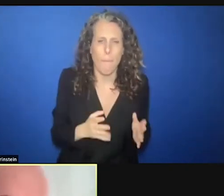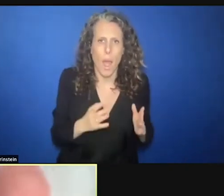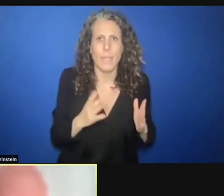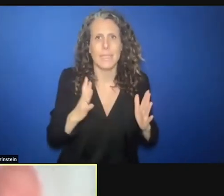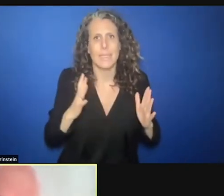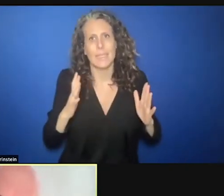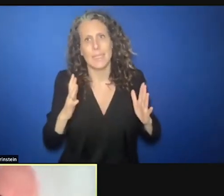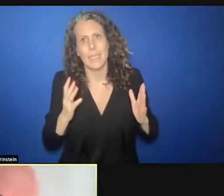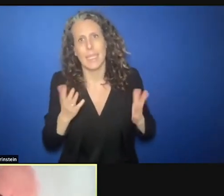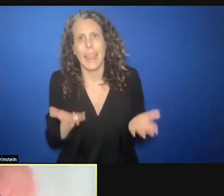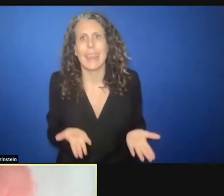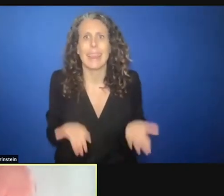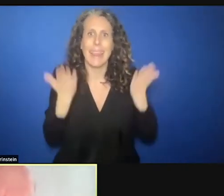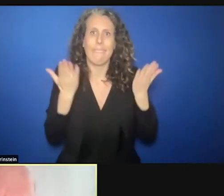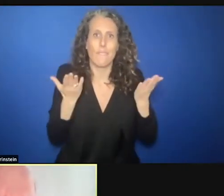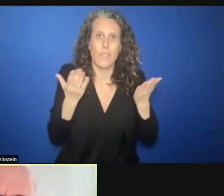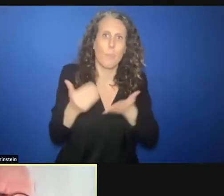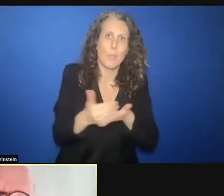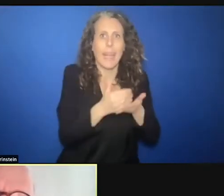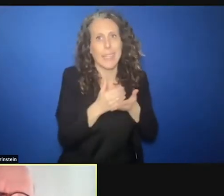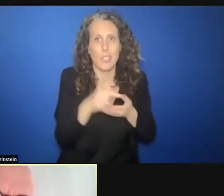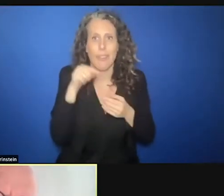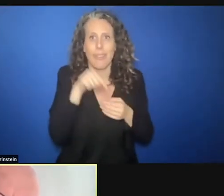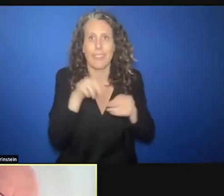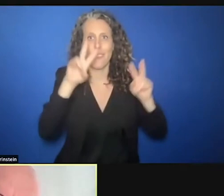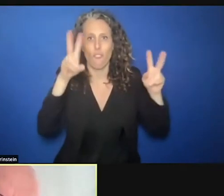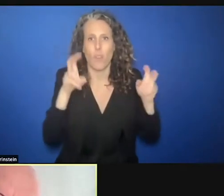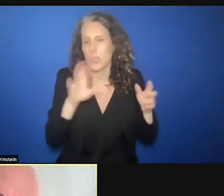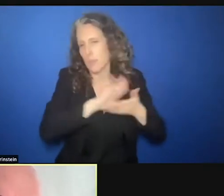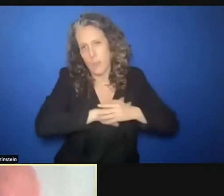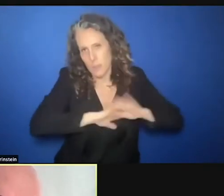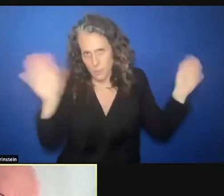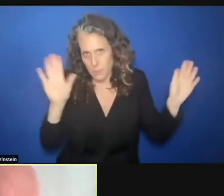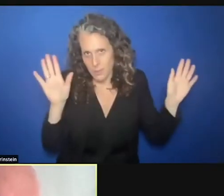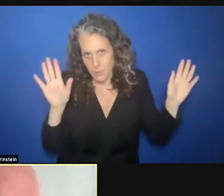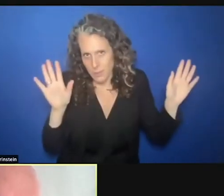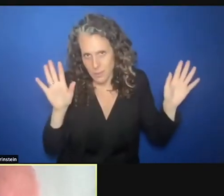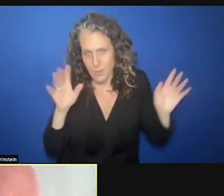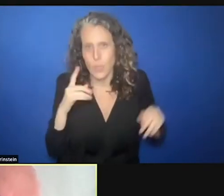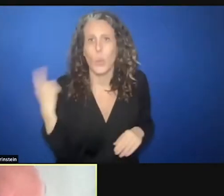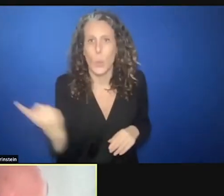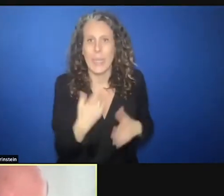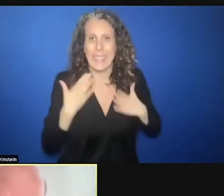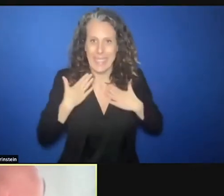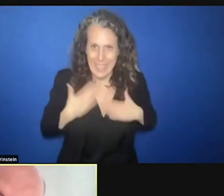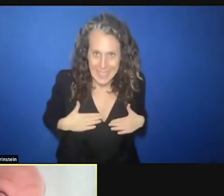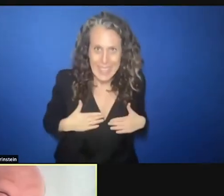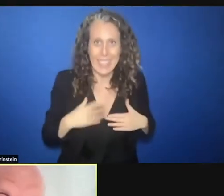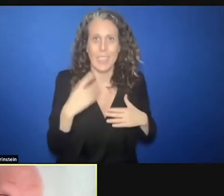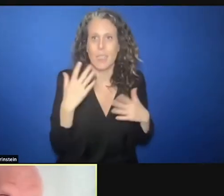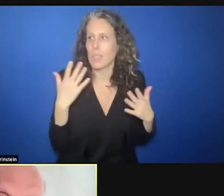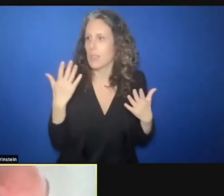And there my call is leadership. We need leadership in protection. We need leadership